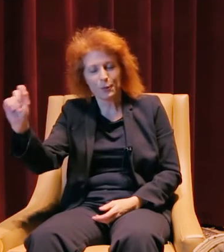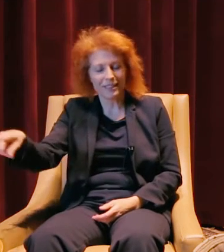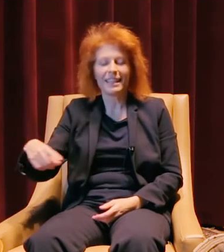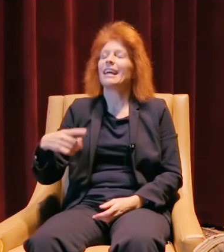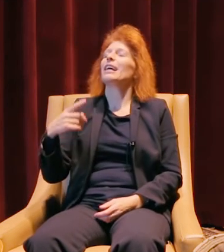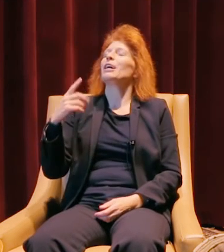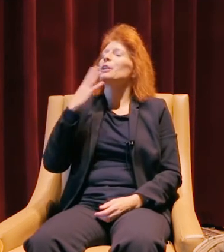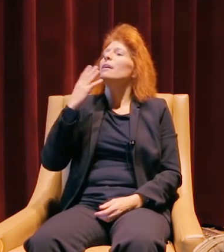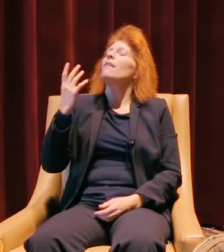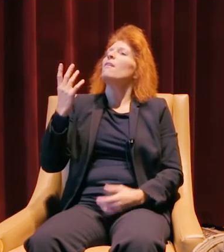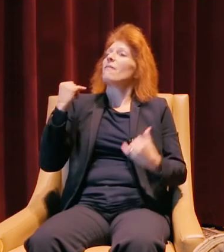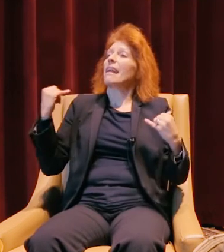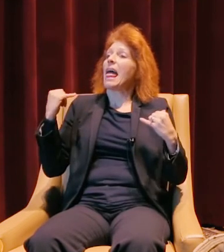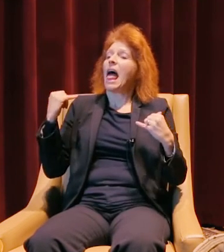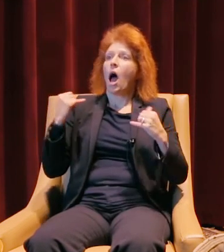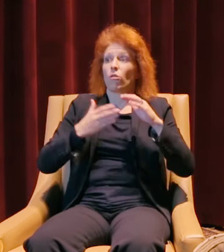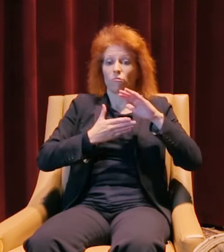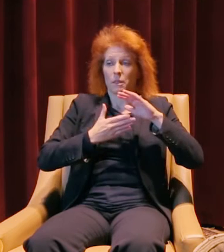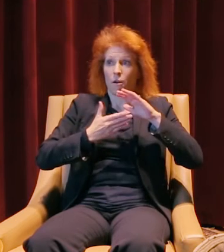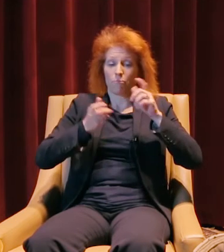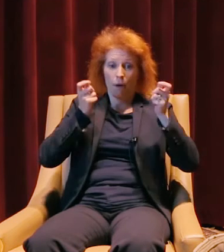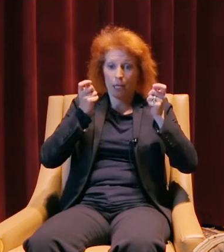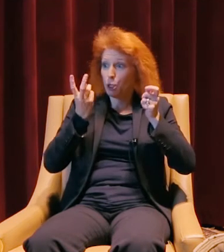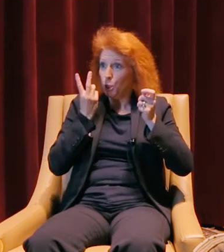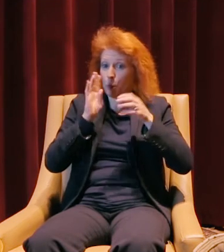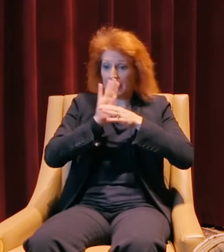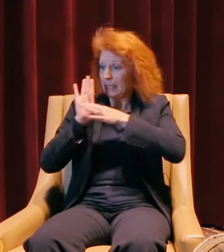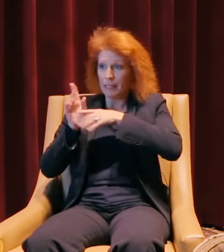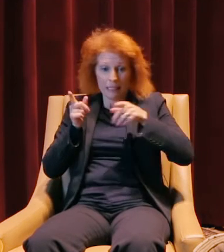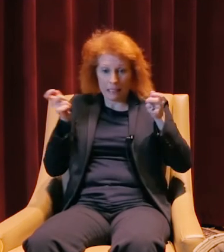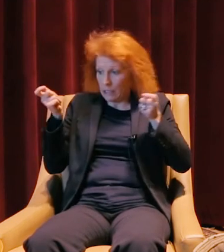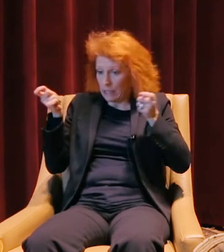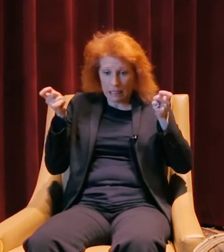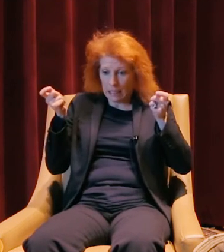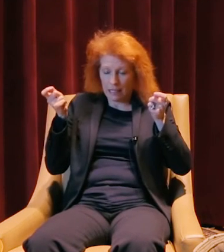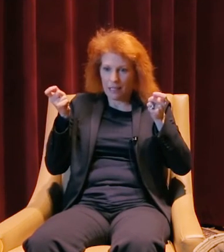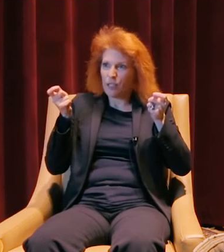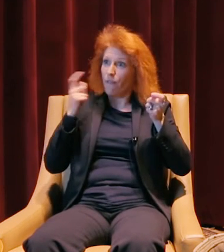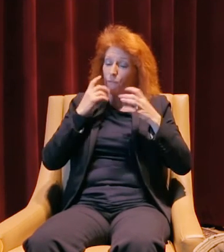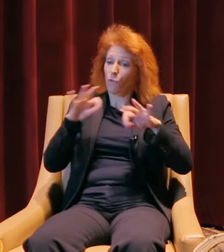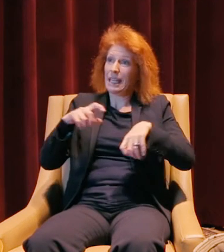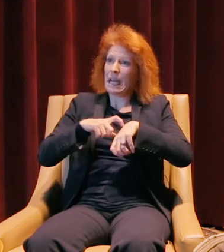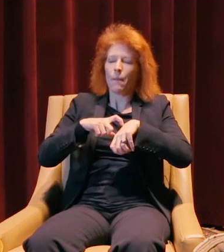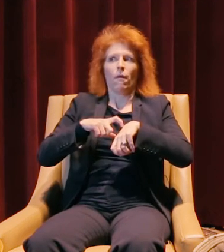Right now, with running two businesses, it's been a challenge to find some free time.